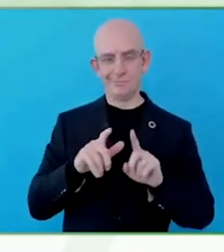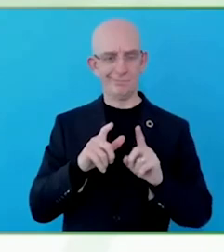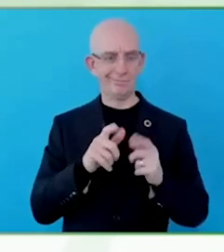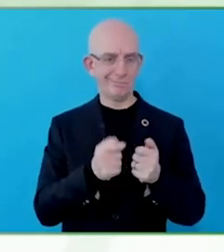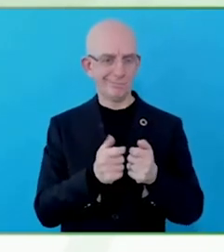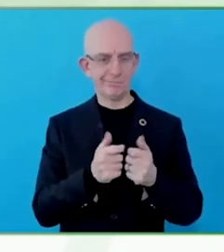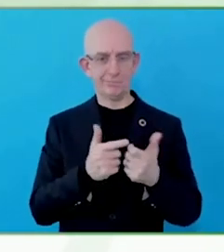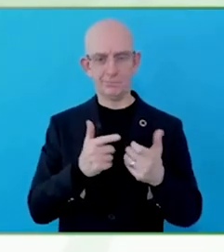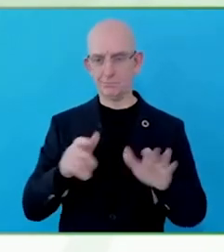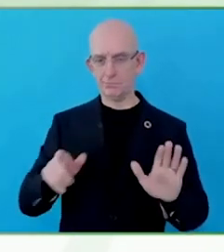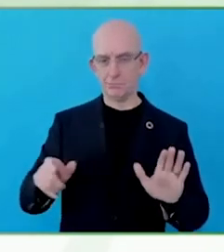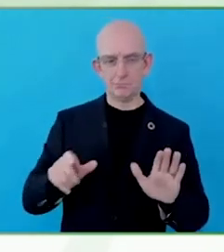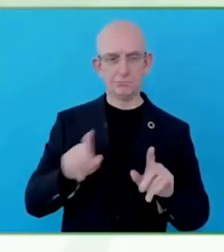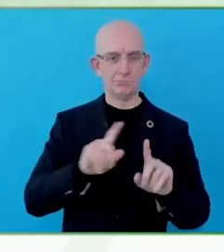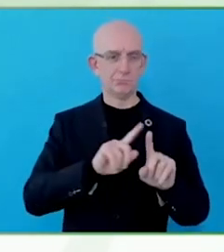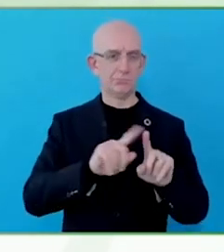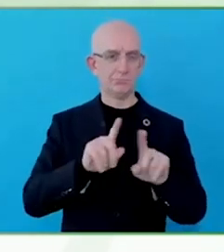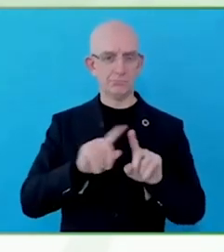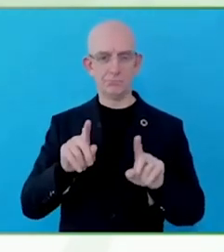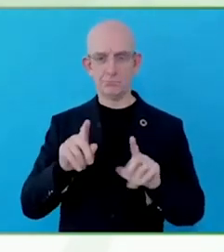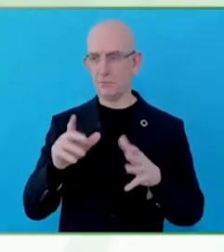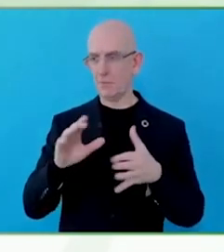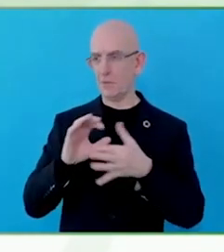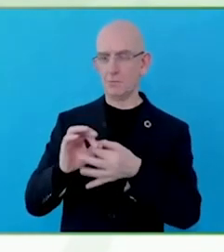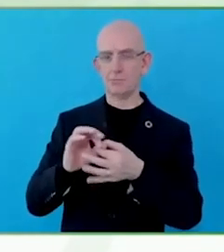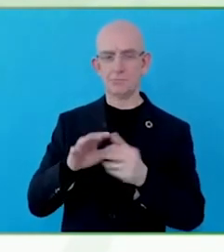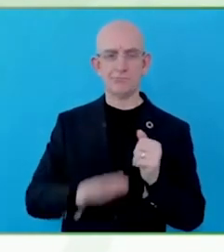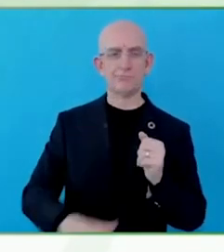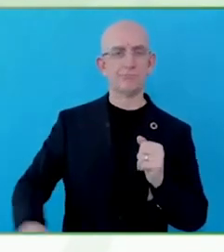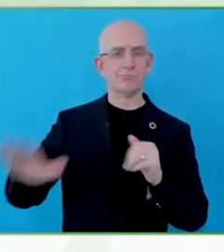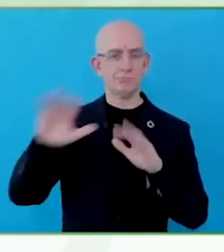Over 60 sites and all of them fully accessible.